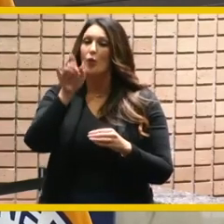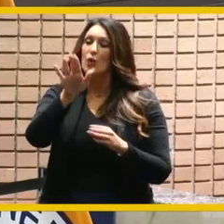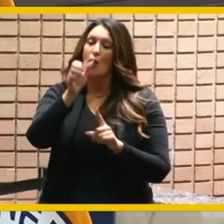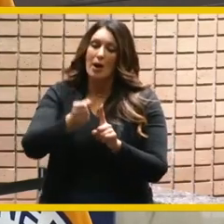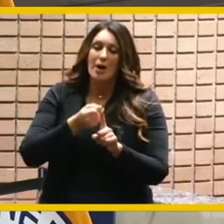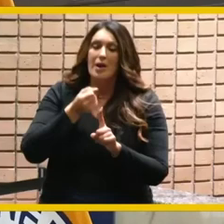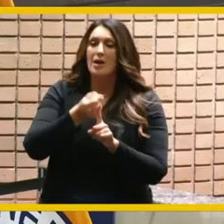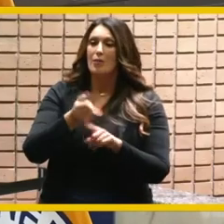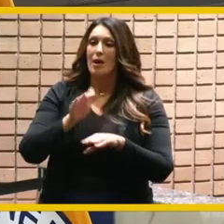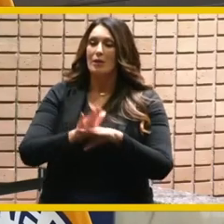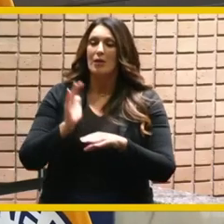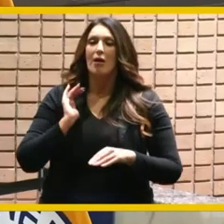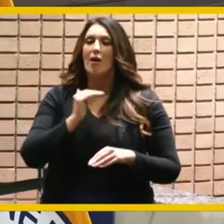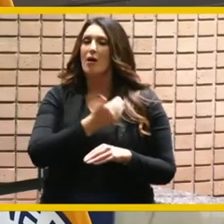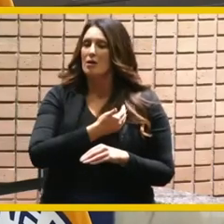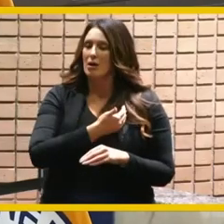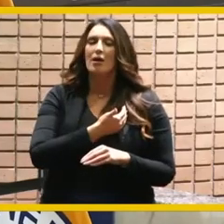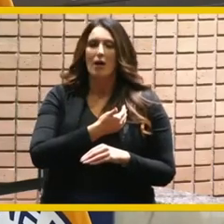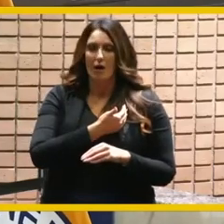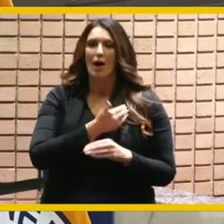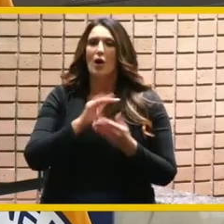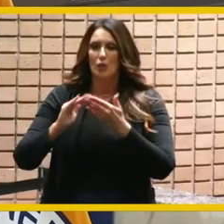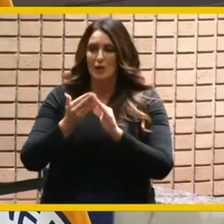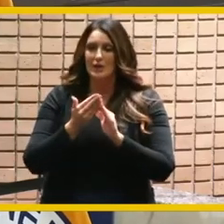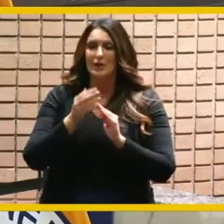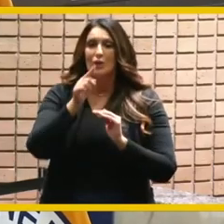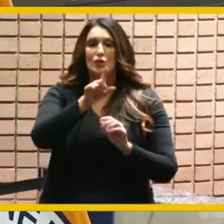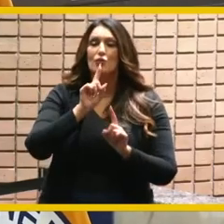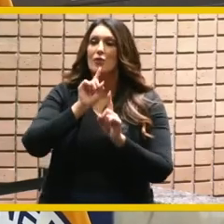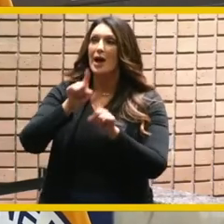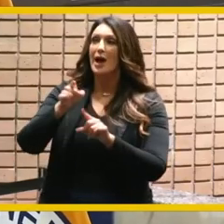blessings as you move forward to answer god's call our team is proud of you